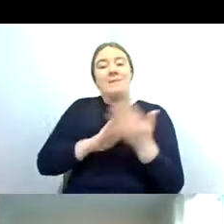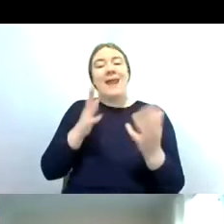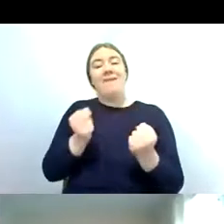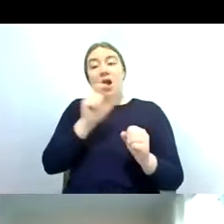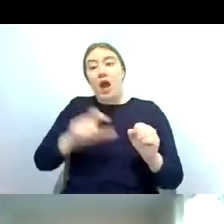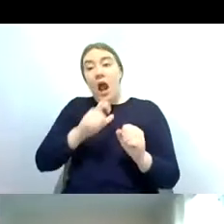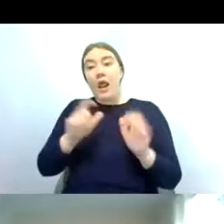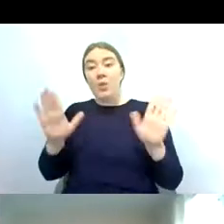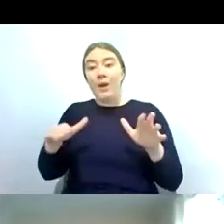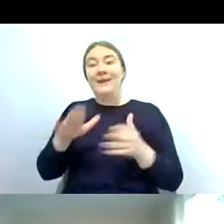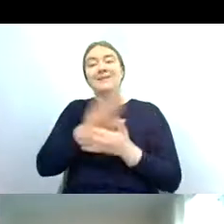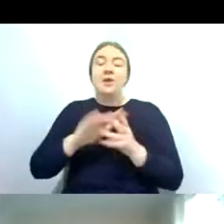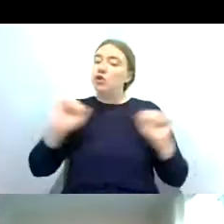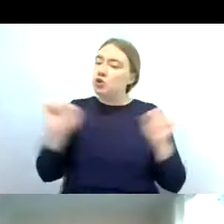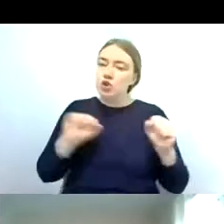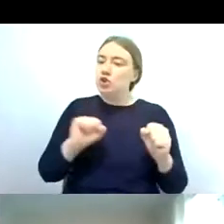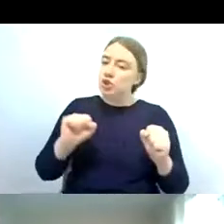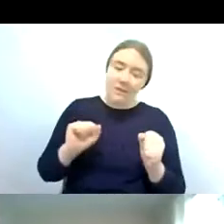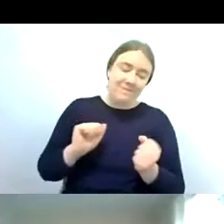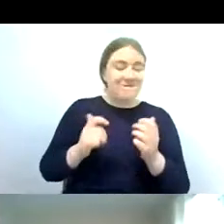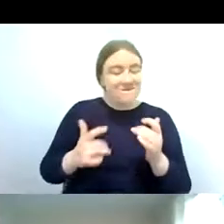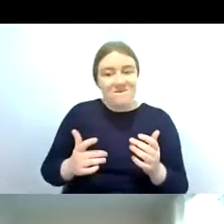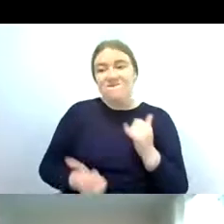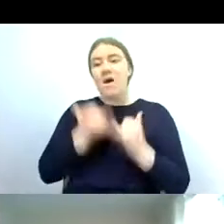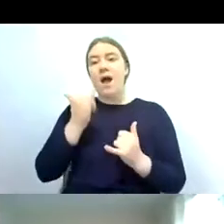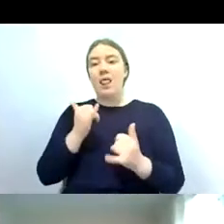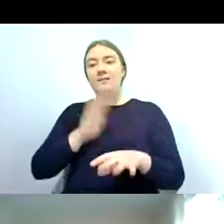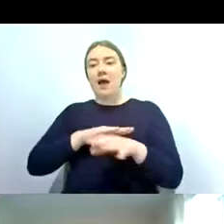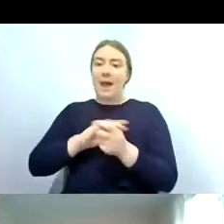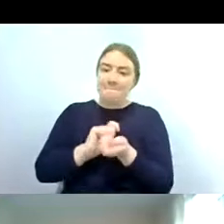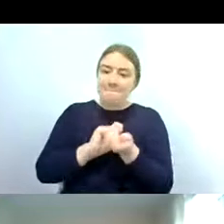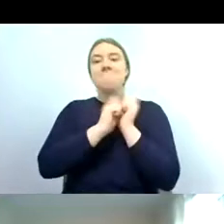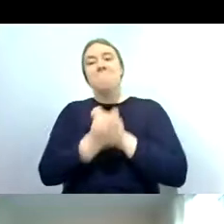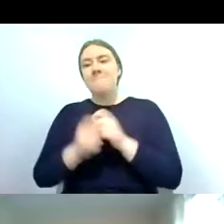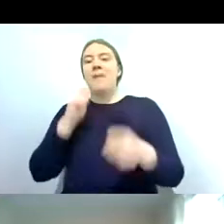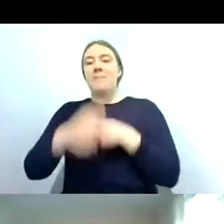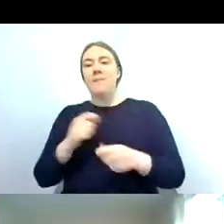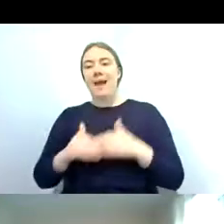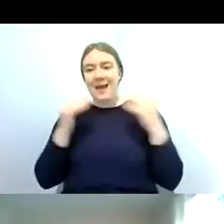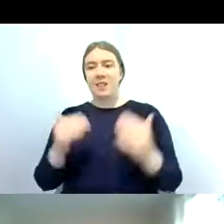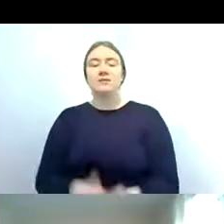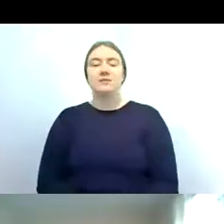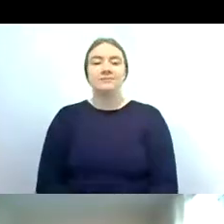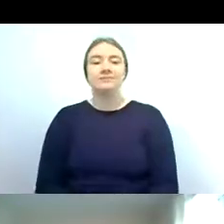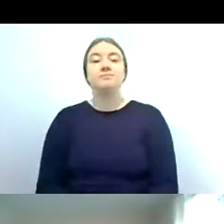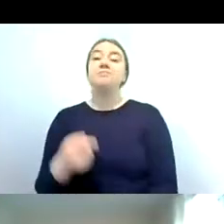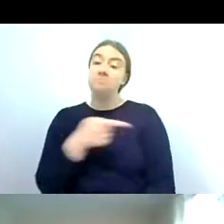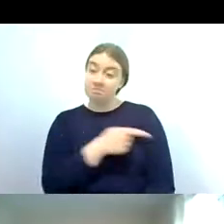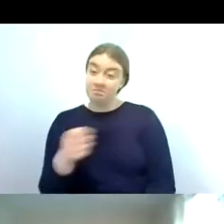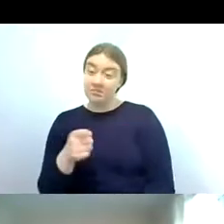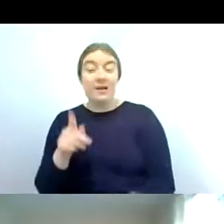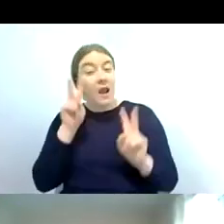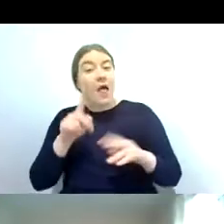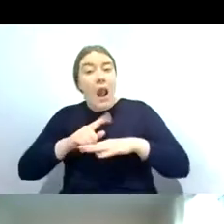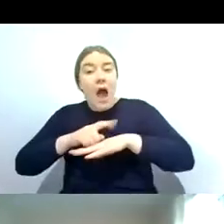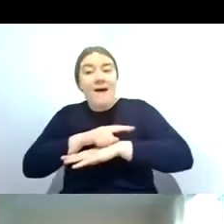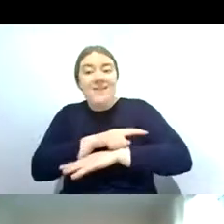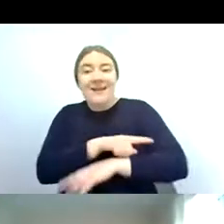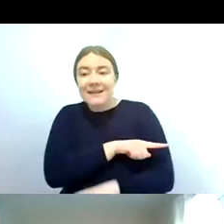gone through that final emergence yet and let's just head back to the mayfly larvae so as i said